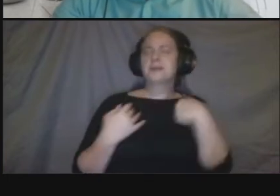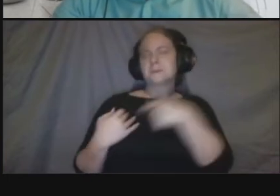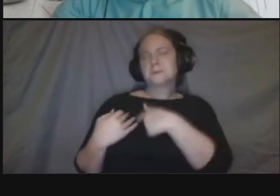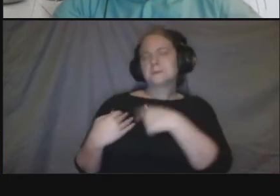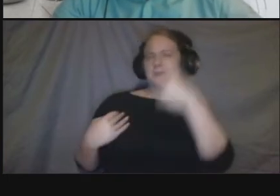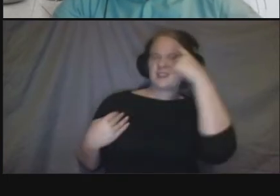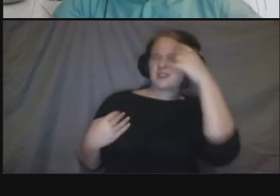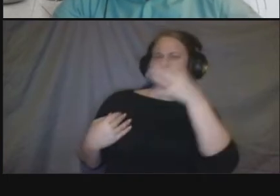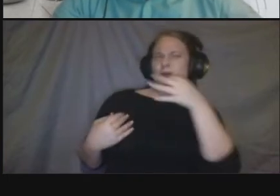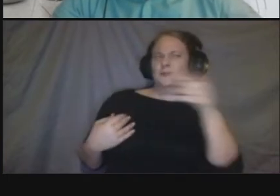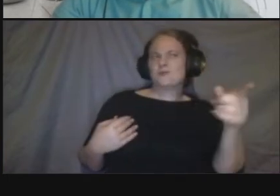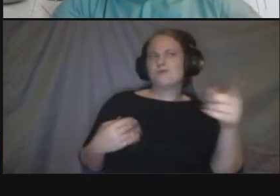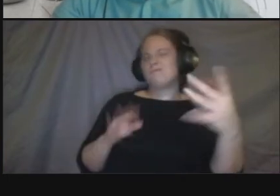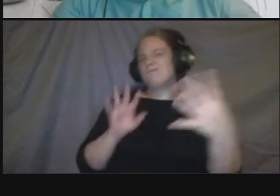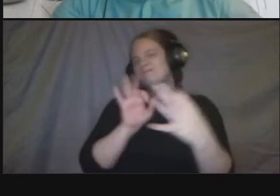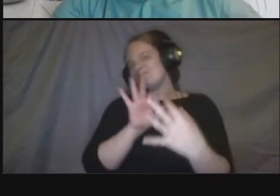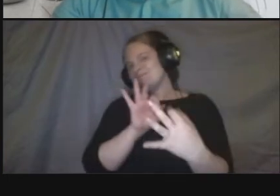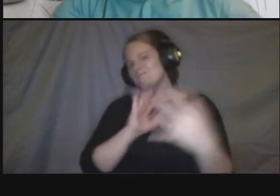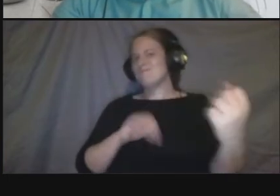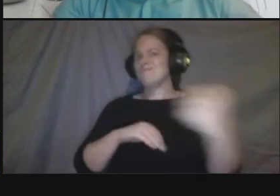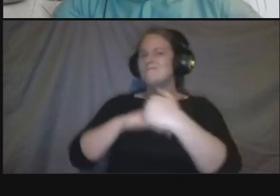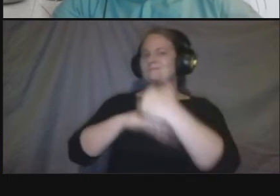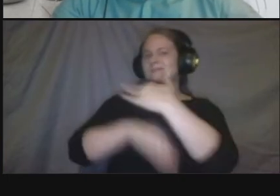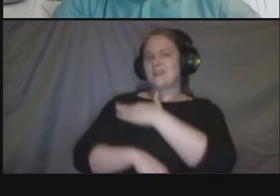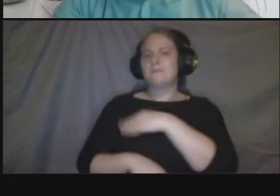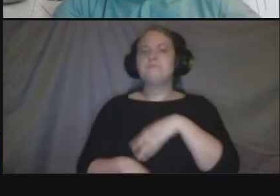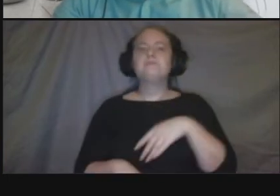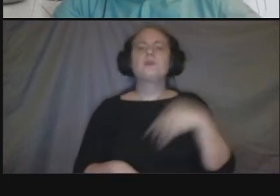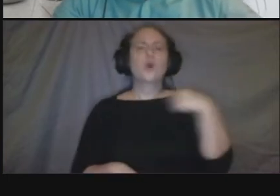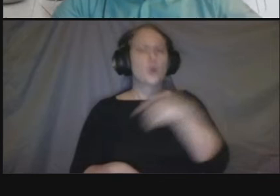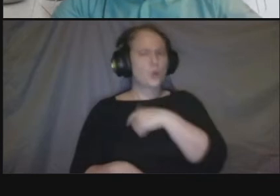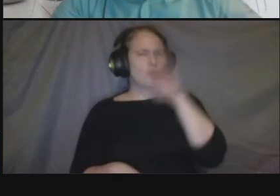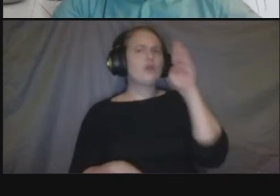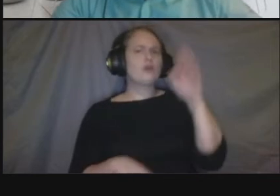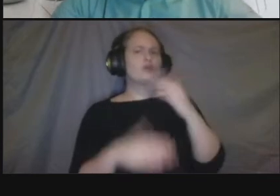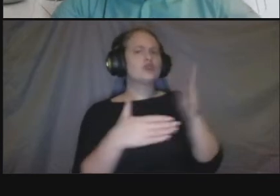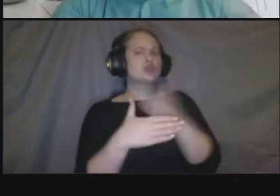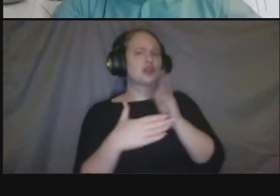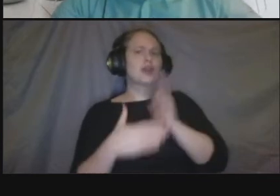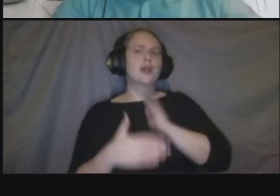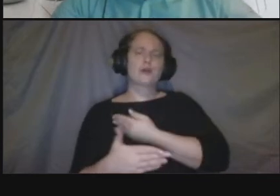definitely be sharing um our draft concepts and anything we're thinking about with them